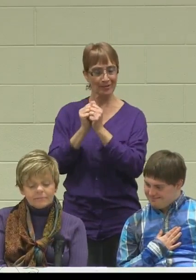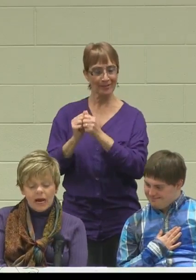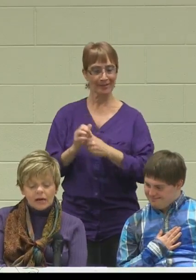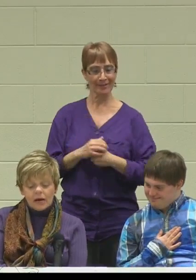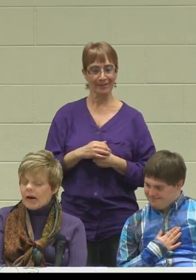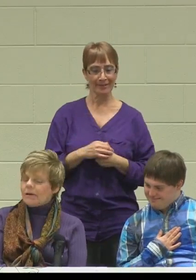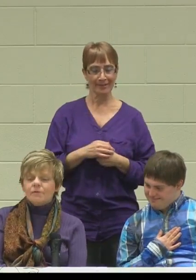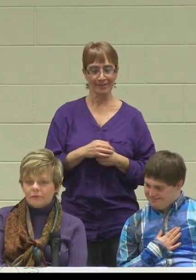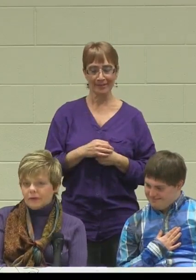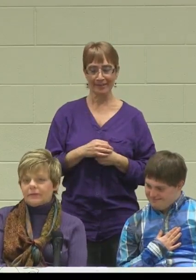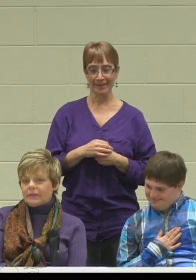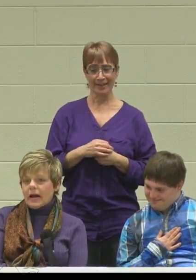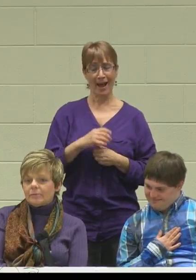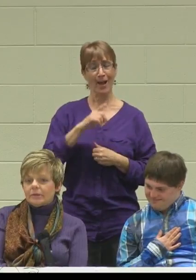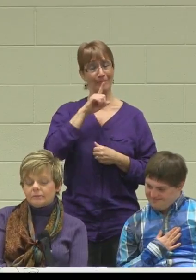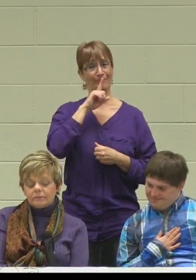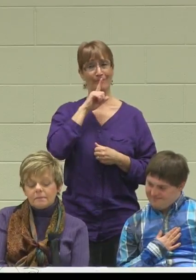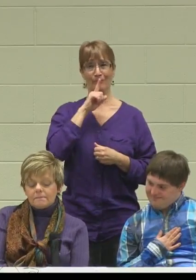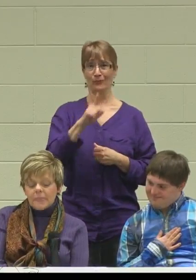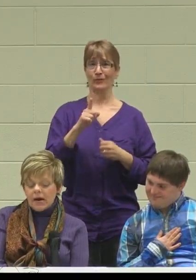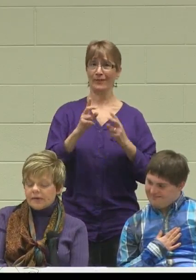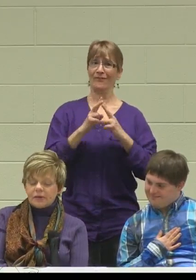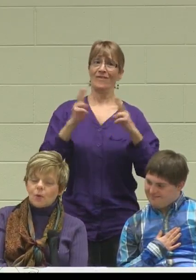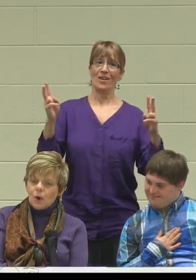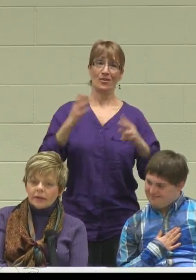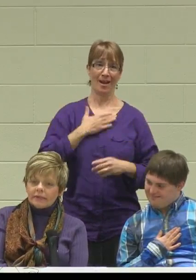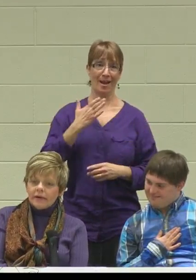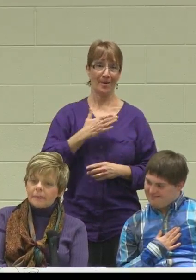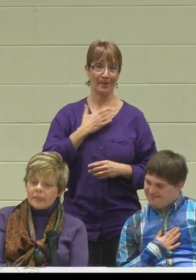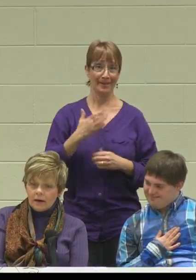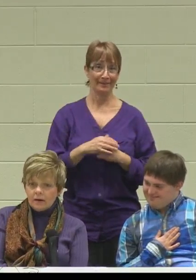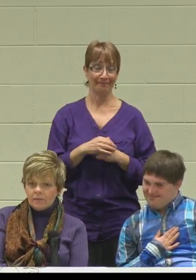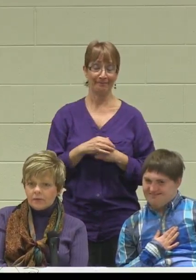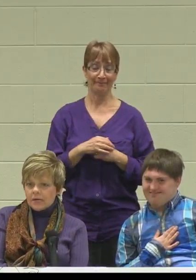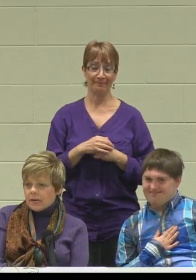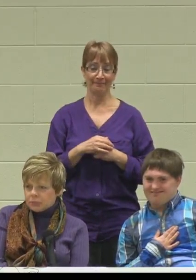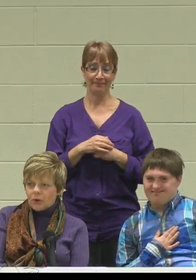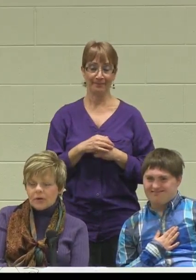I am very, very happy. I think the quality of employees